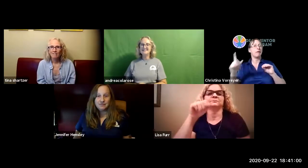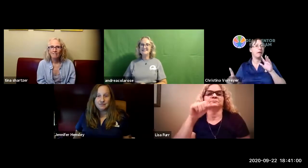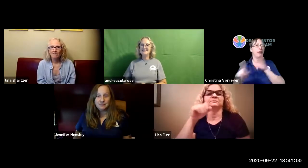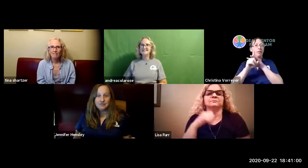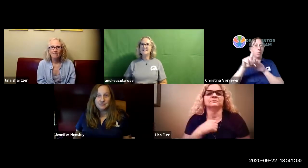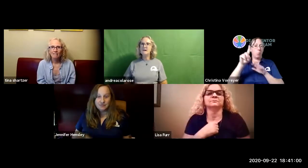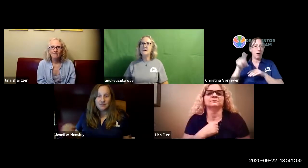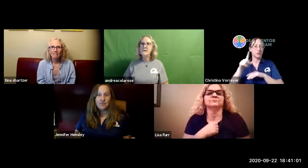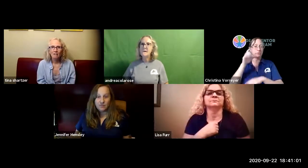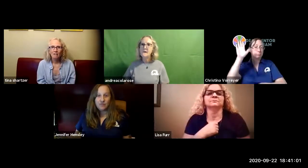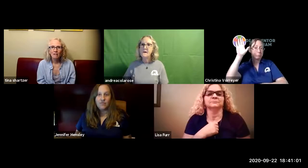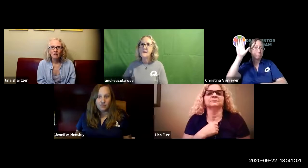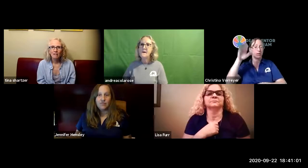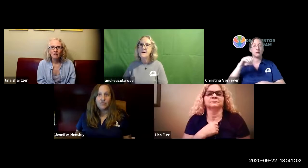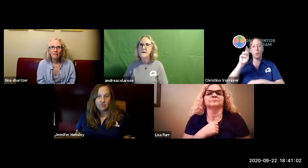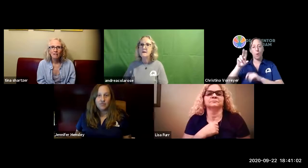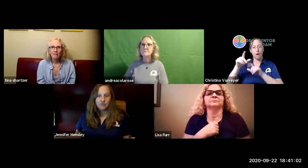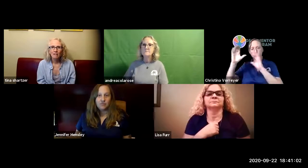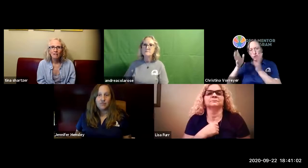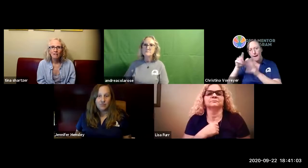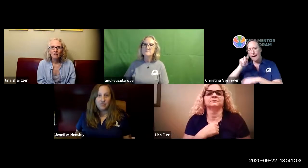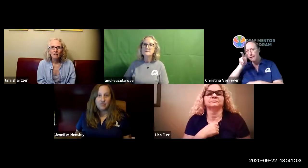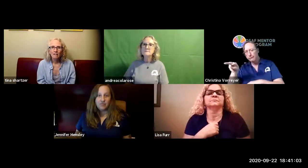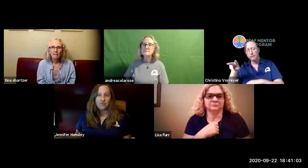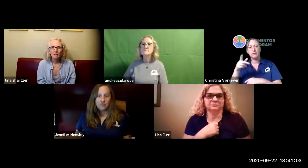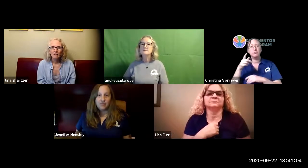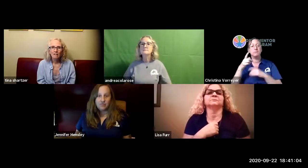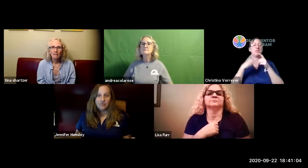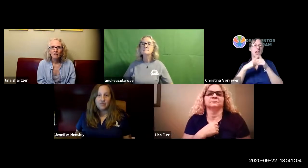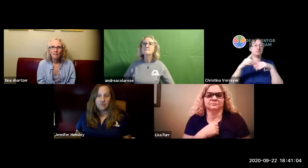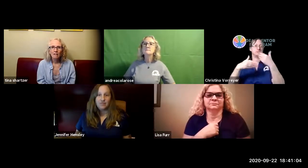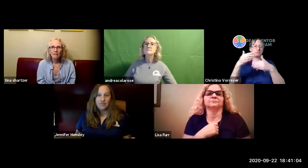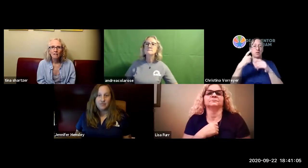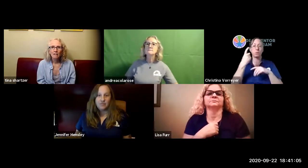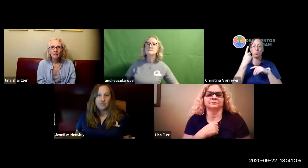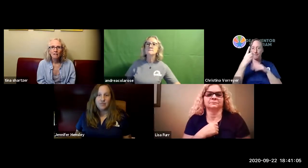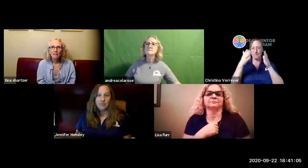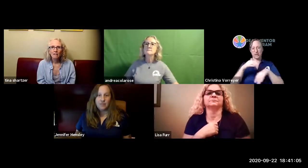we're going to turn off our cameras and then as a question comes up